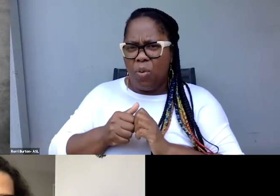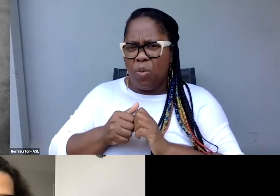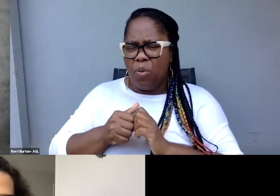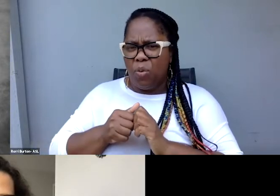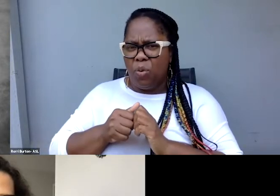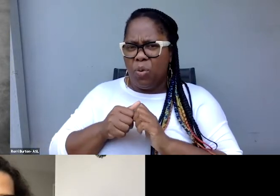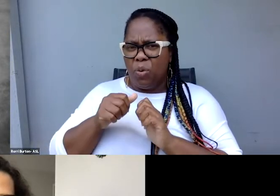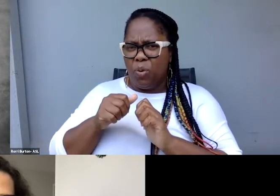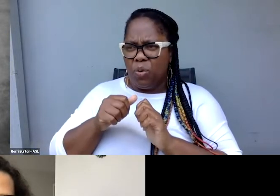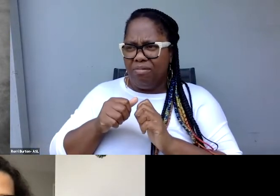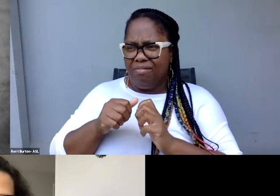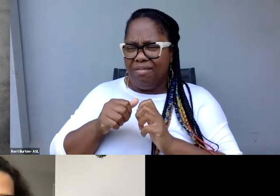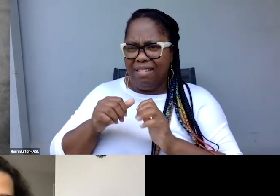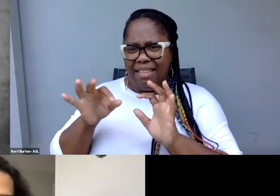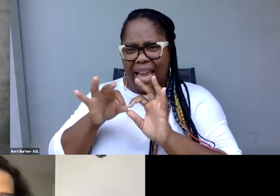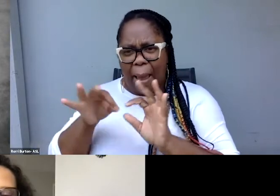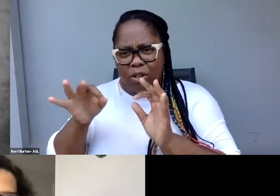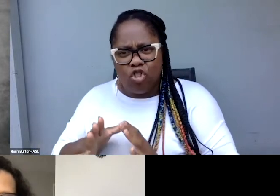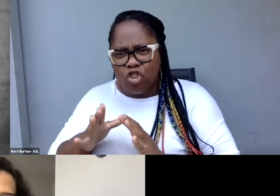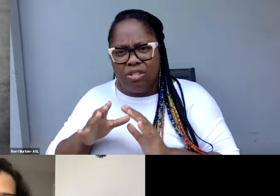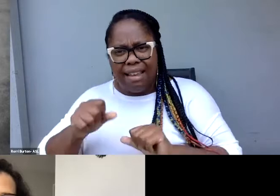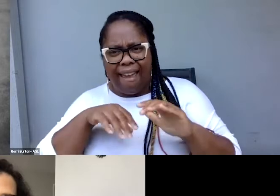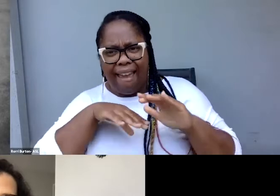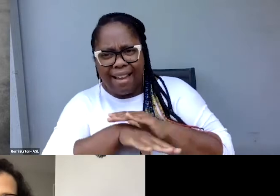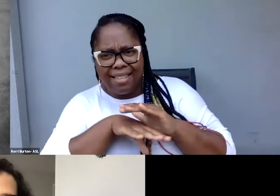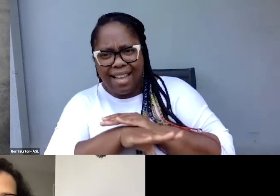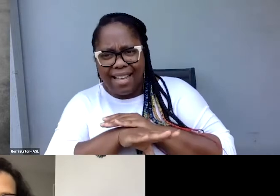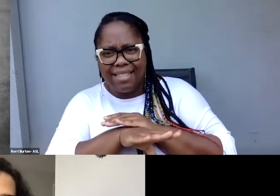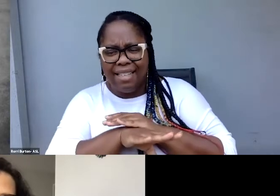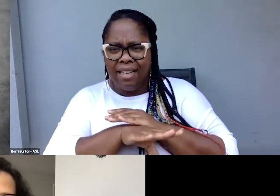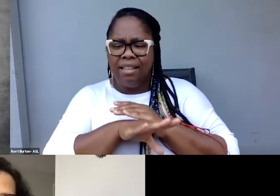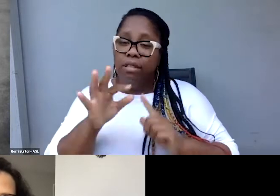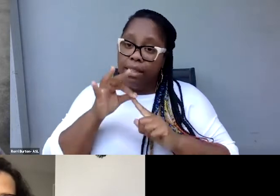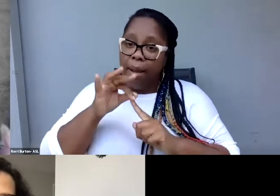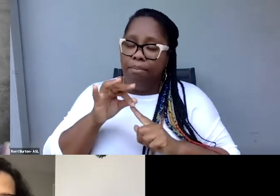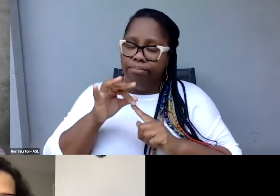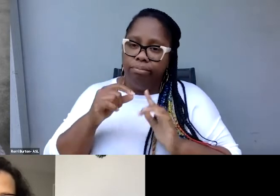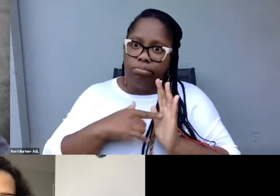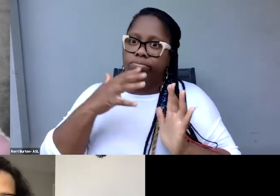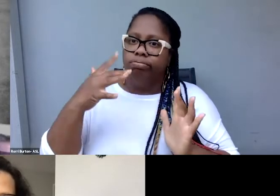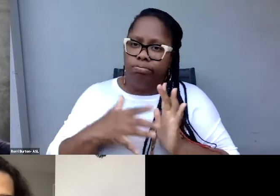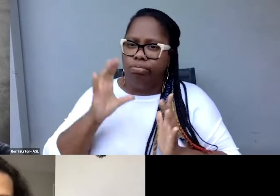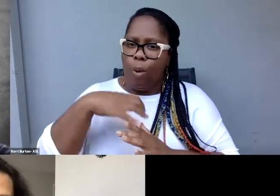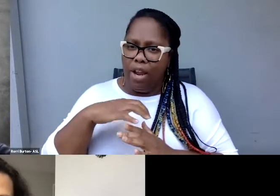to have access except in rare cases, like when working with you. Tell us about that,